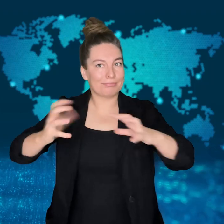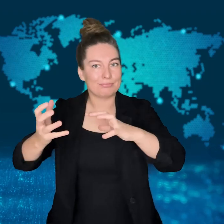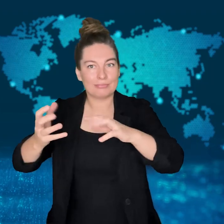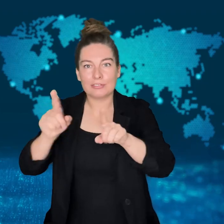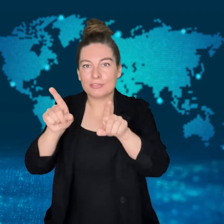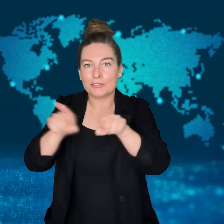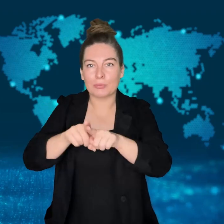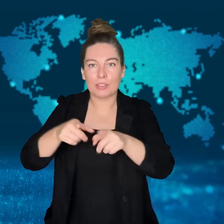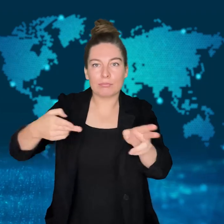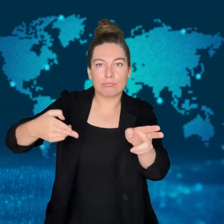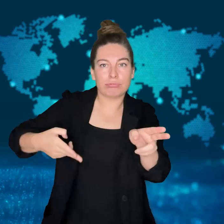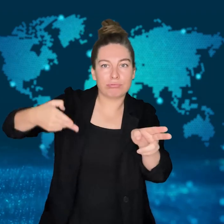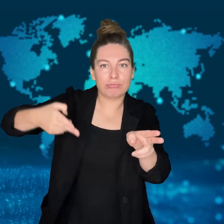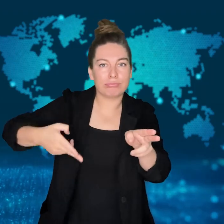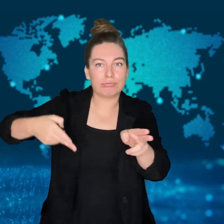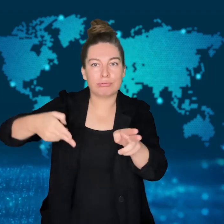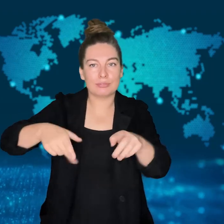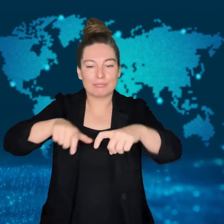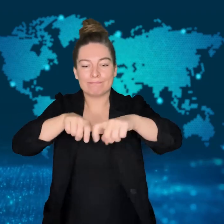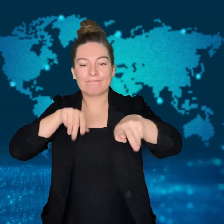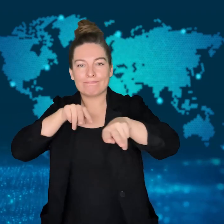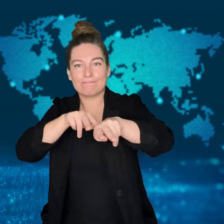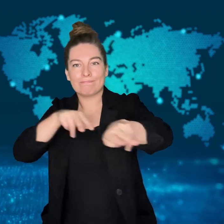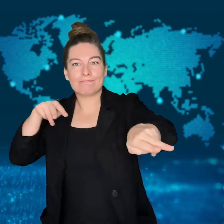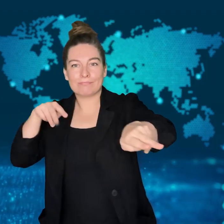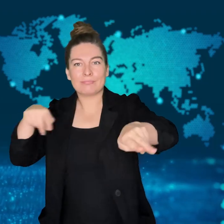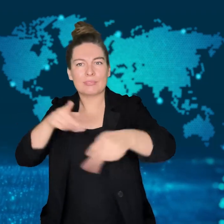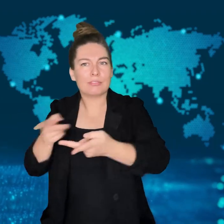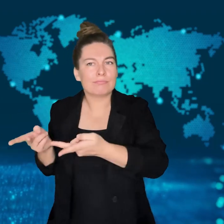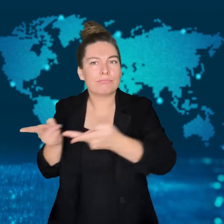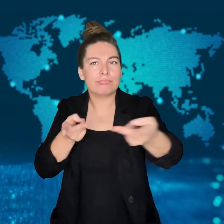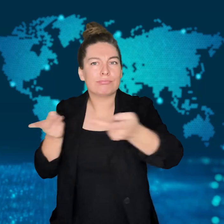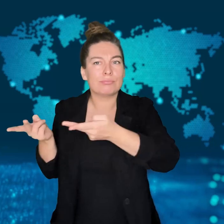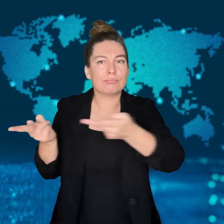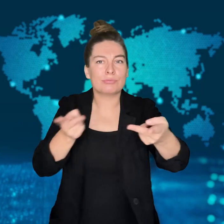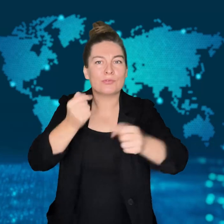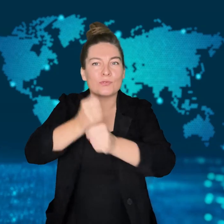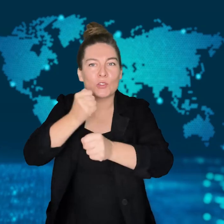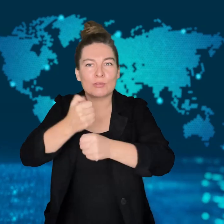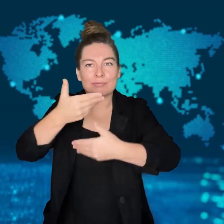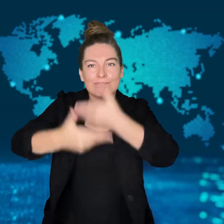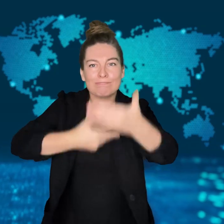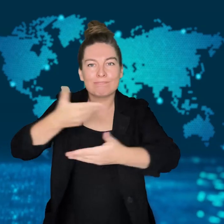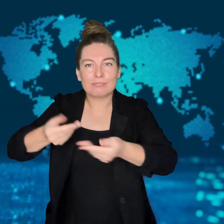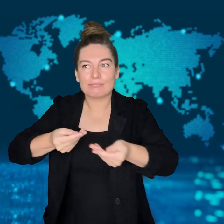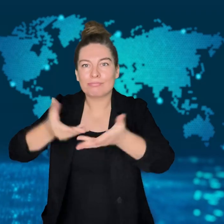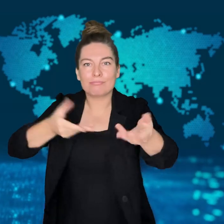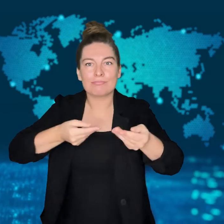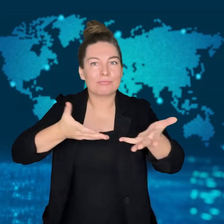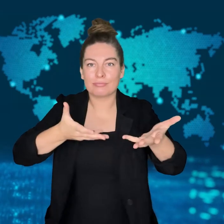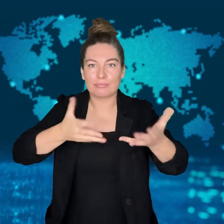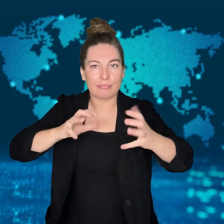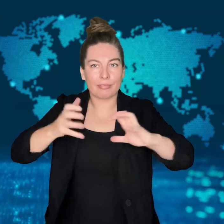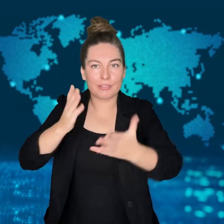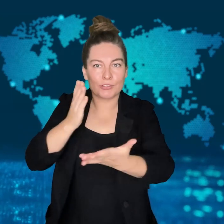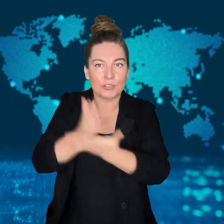Refugee Camps have struggled to care for their refugees.